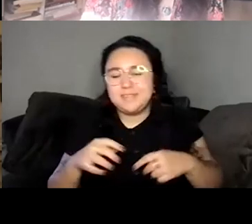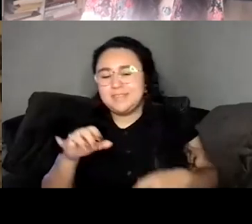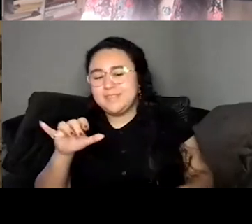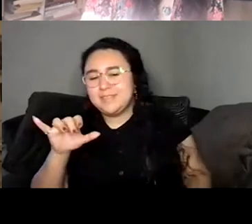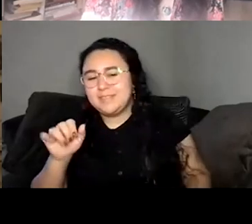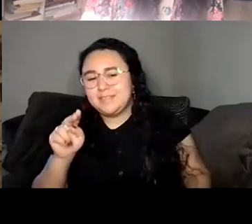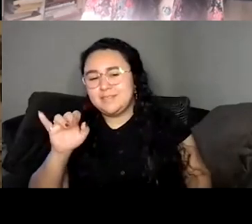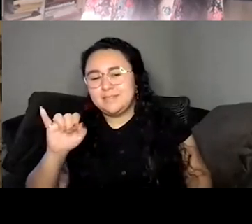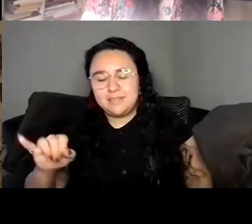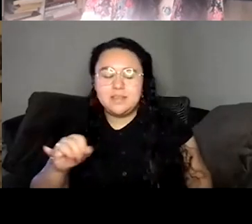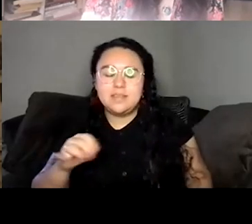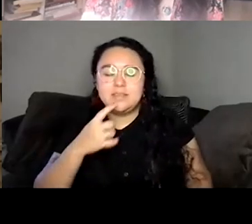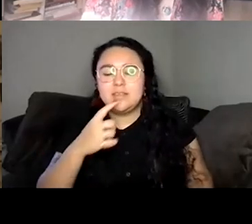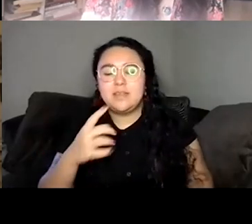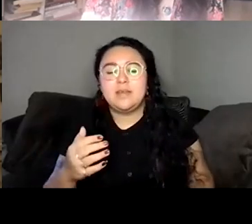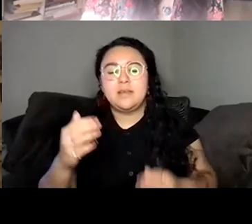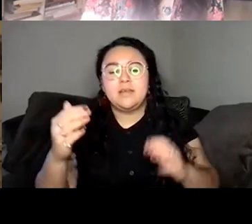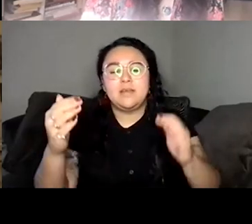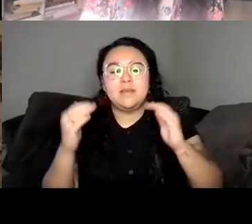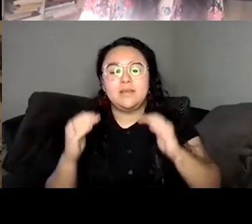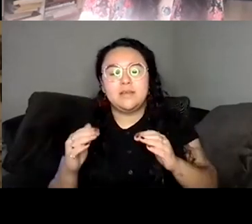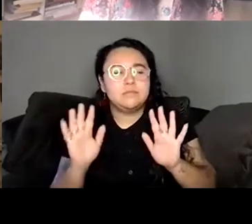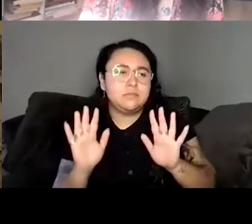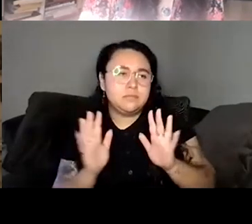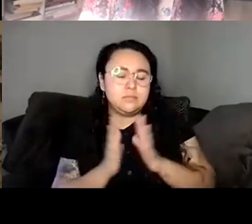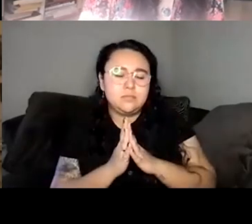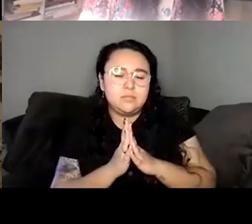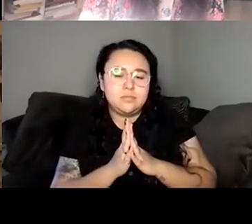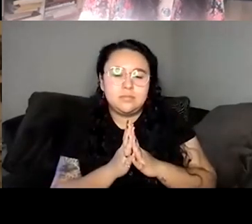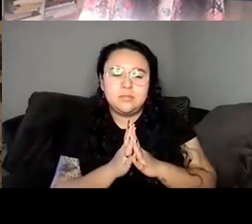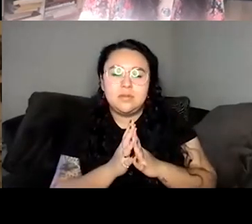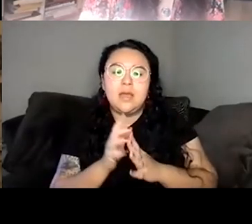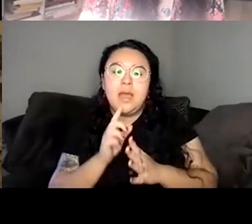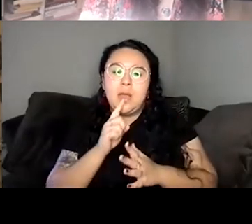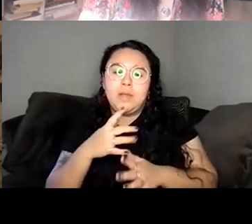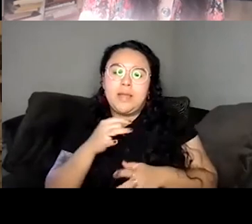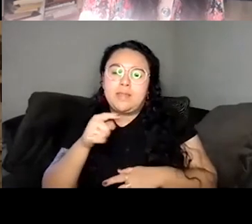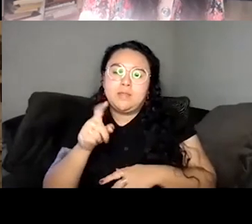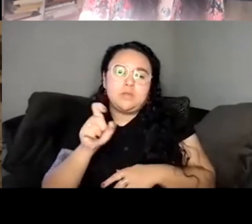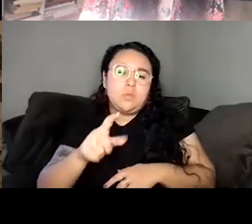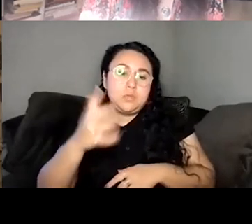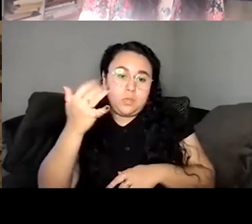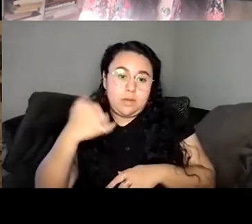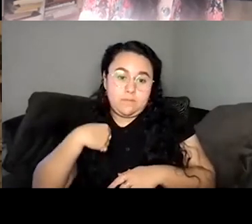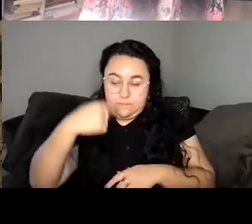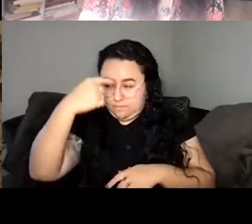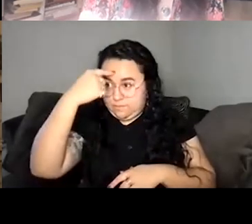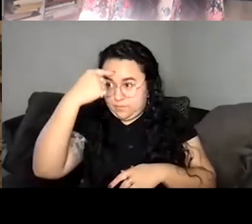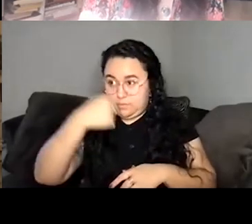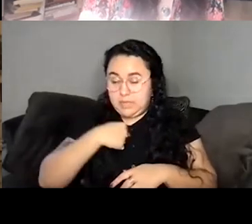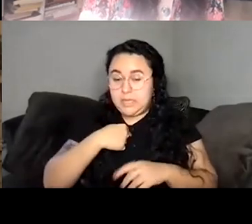my next my I have. I really like this question because it's to me very fun, but like if you